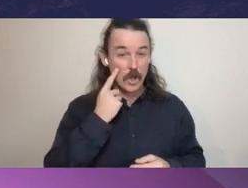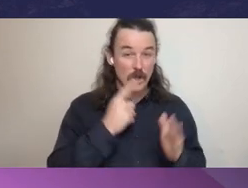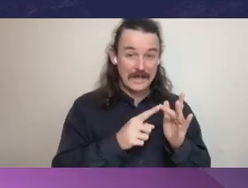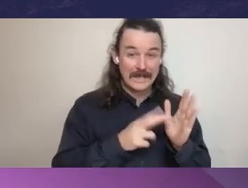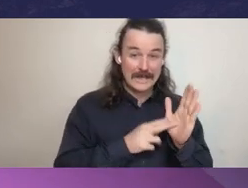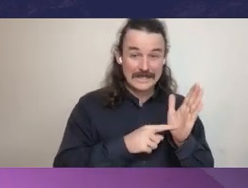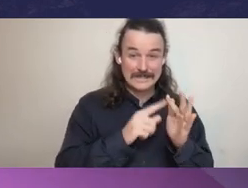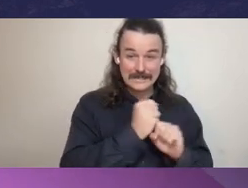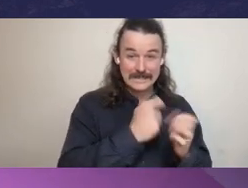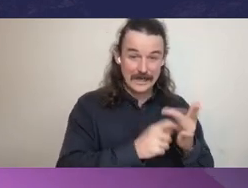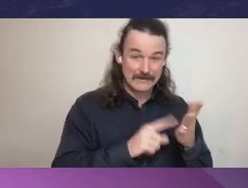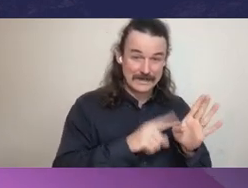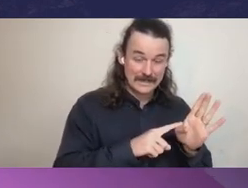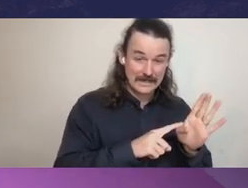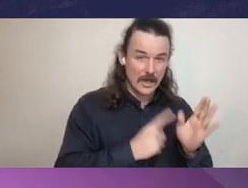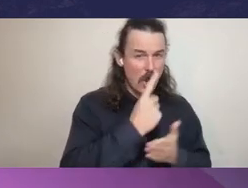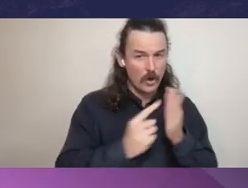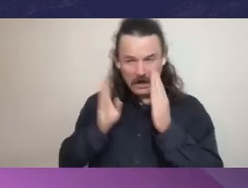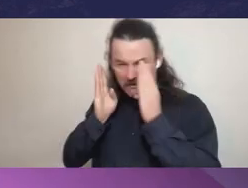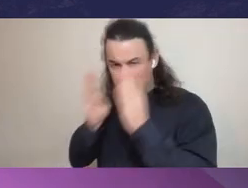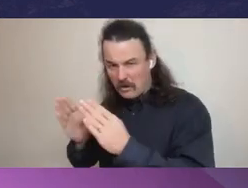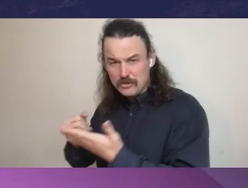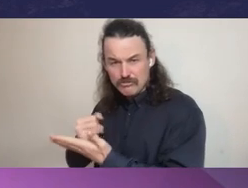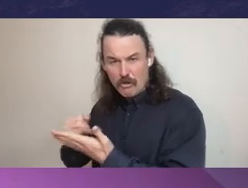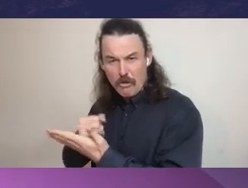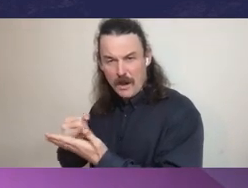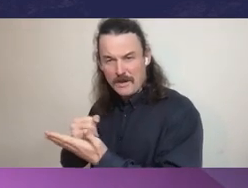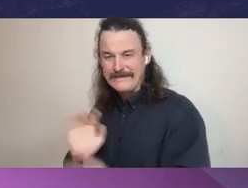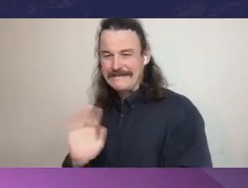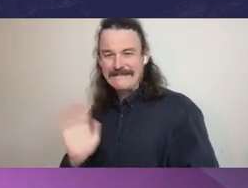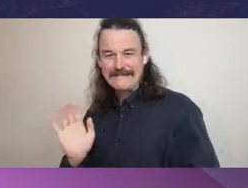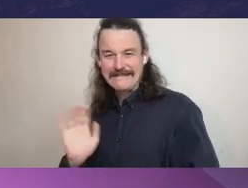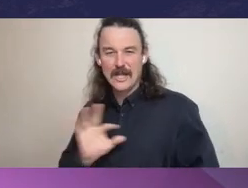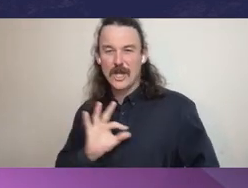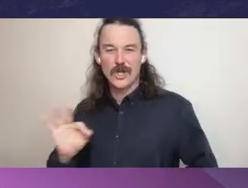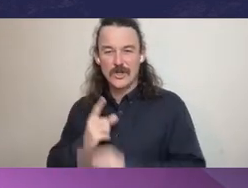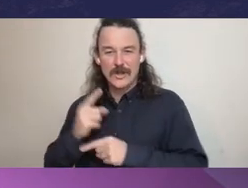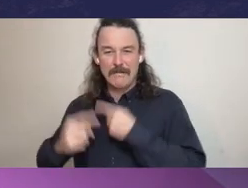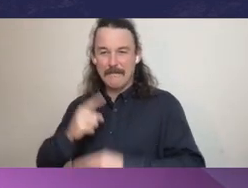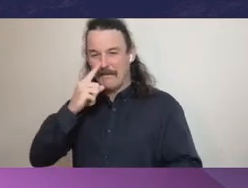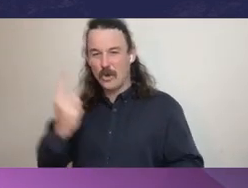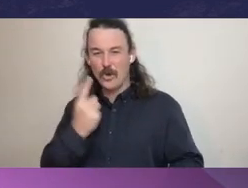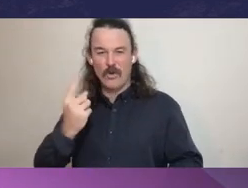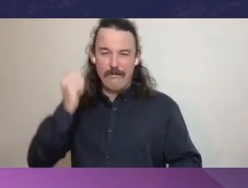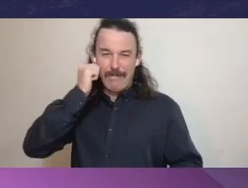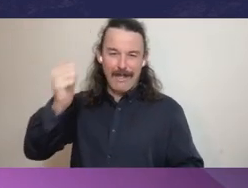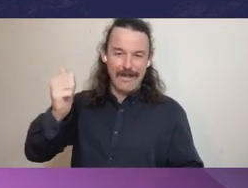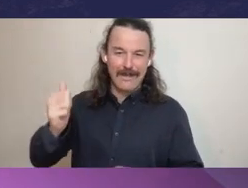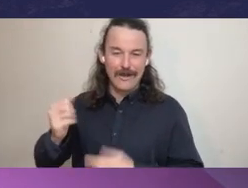You're not talking here about the dangers of black corruption. Everybody knows when a crime is committed -